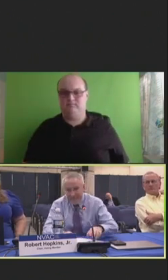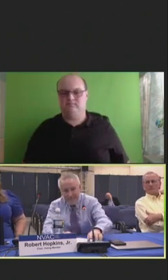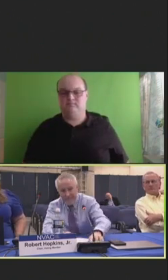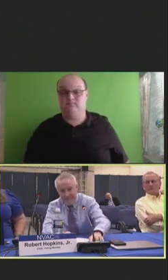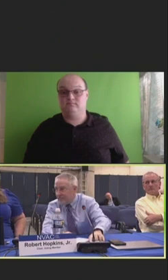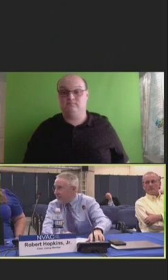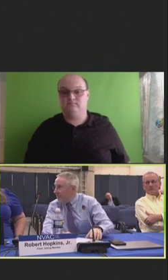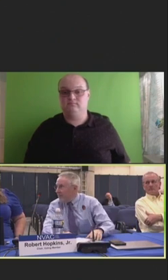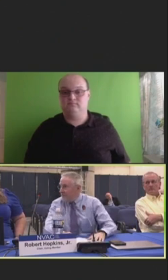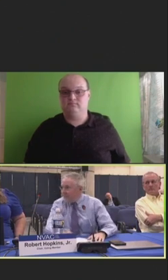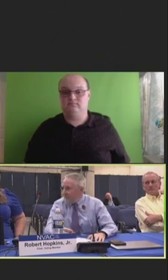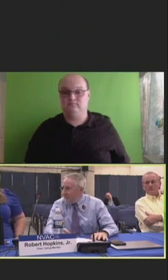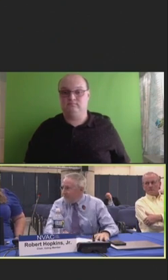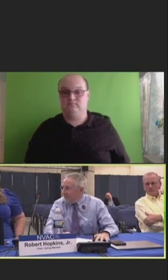Kristen Ehresmann: Kris Ehresmann.